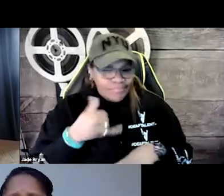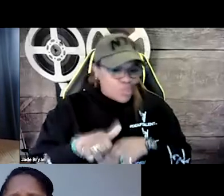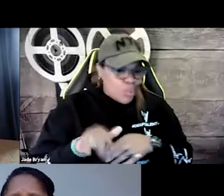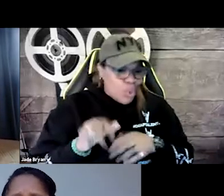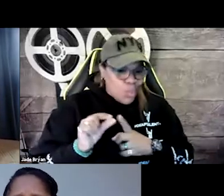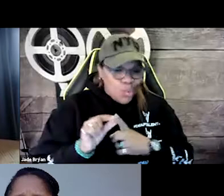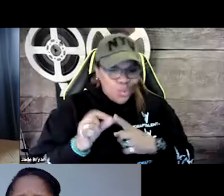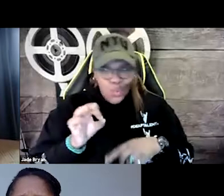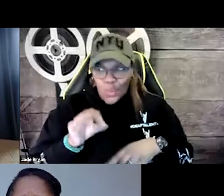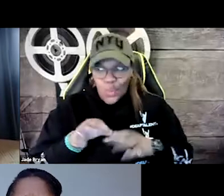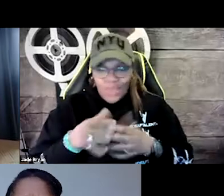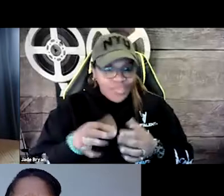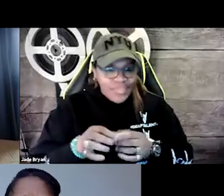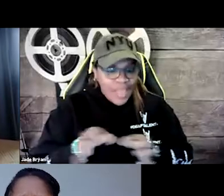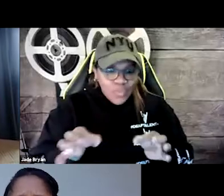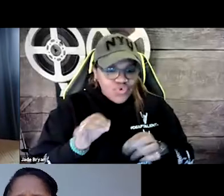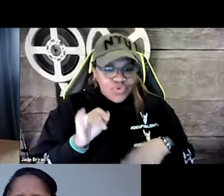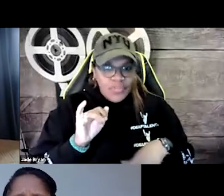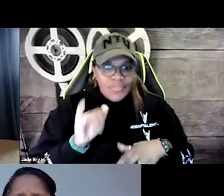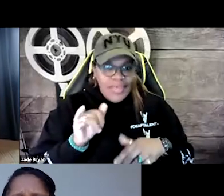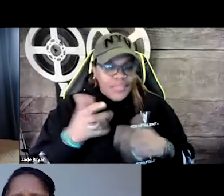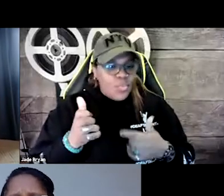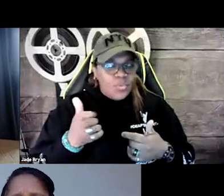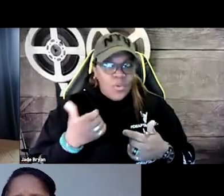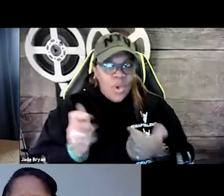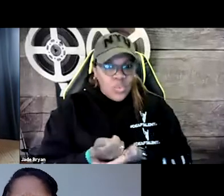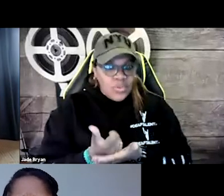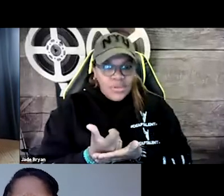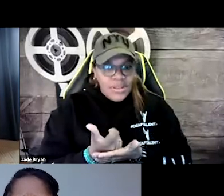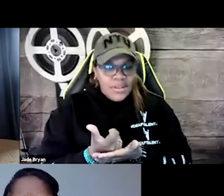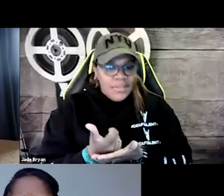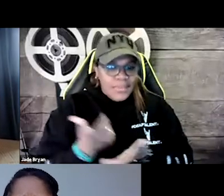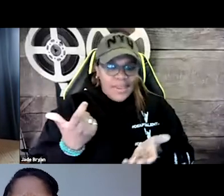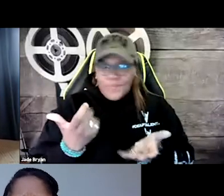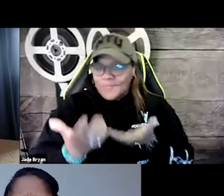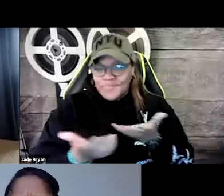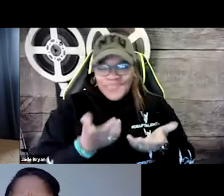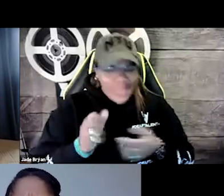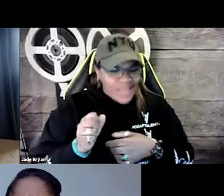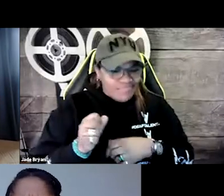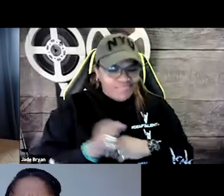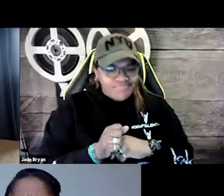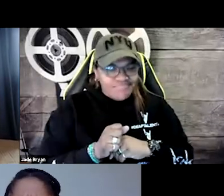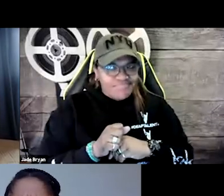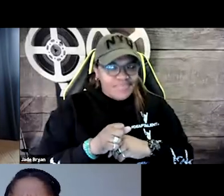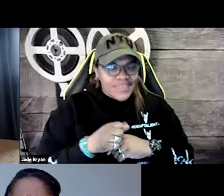Why are you blocking out a swear word or whatever the language is that's being used? Why are you omitting that information for me?